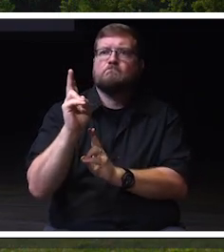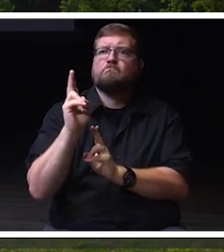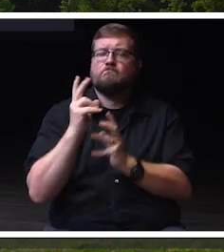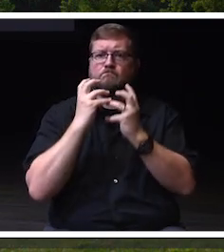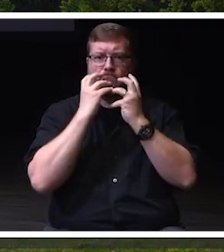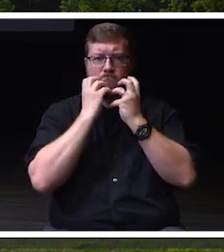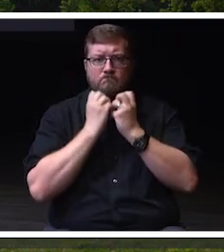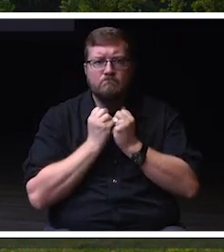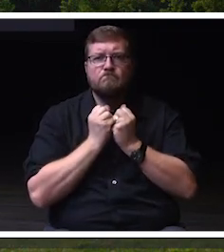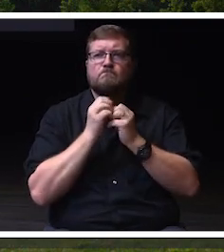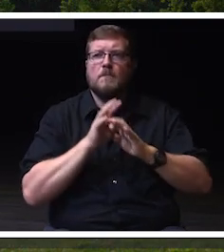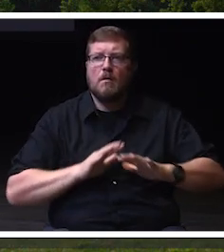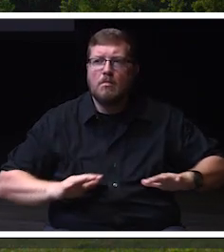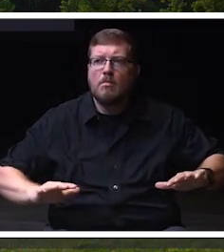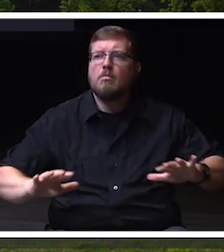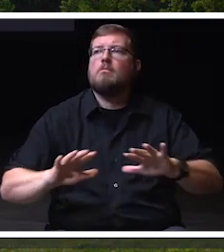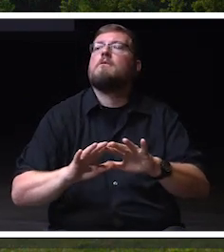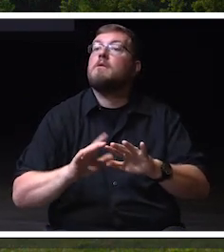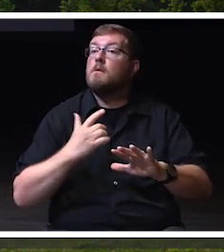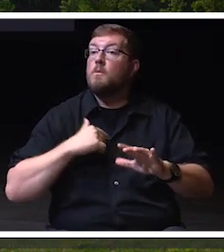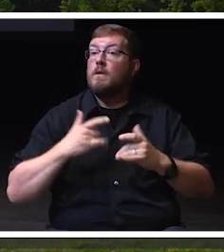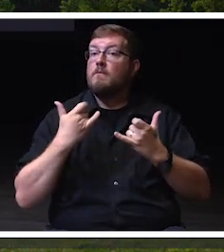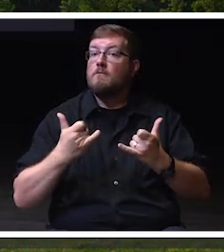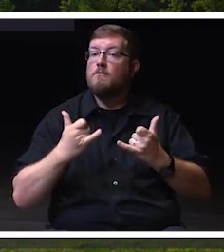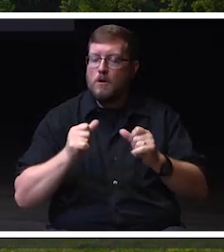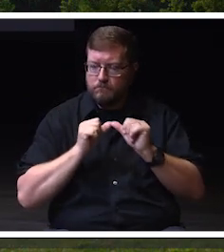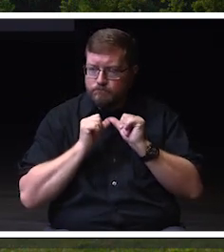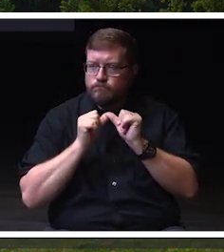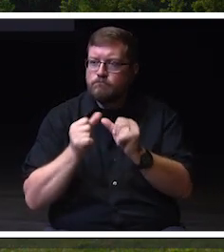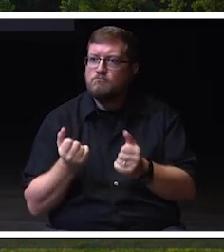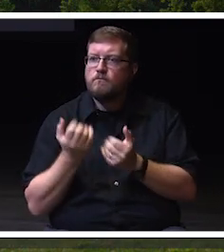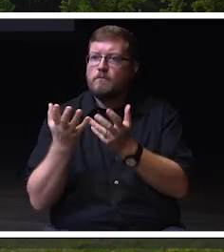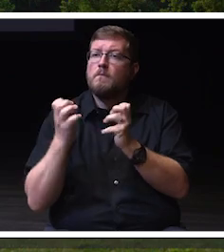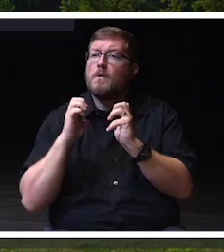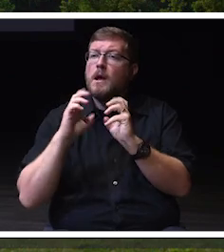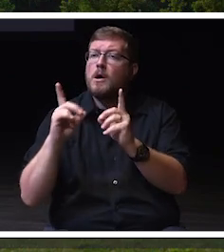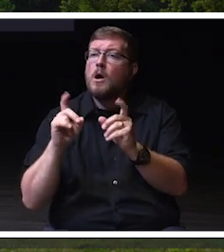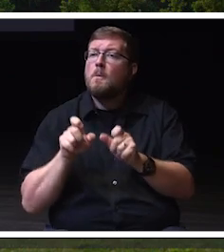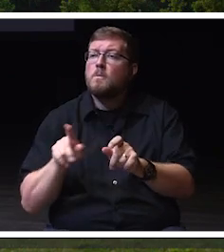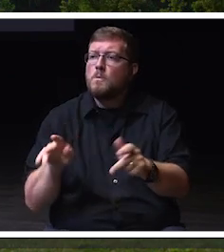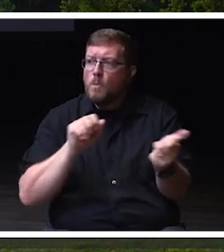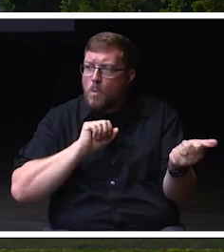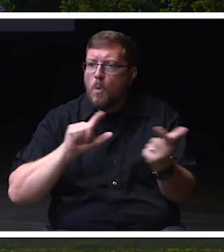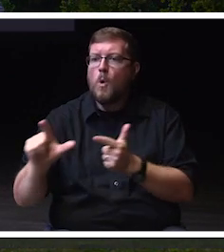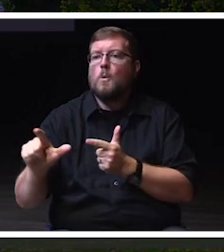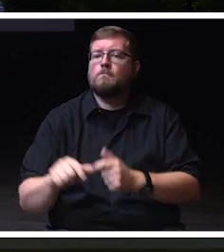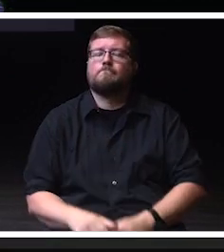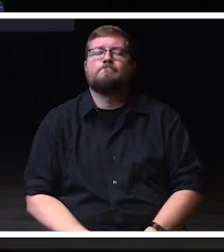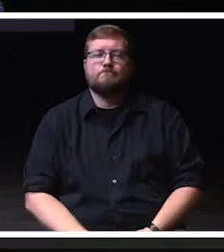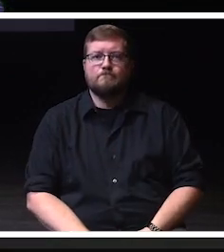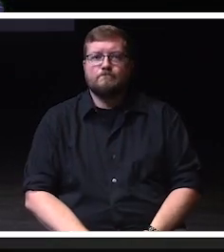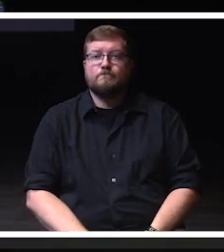landscapes, as we continue to provide educational opportunities for all. Please